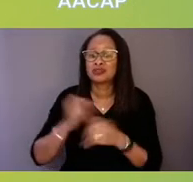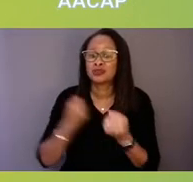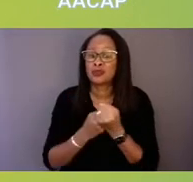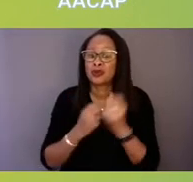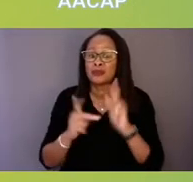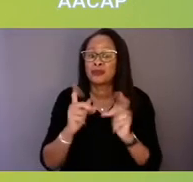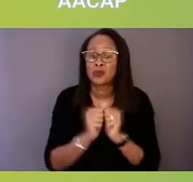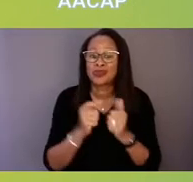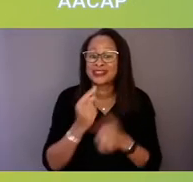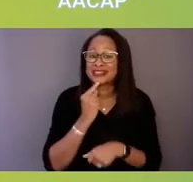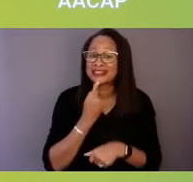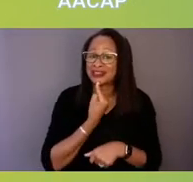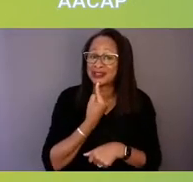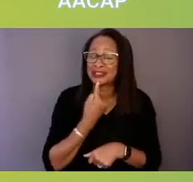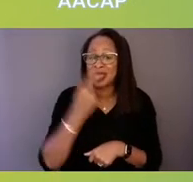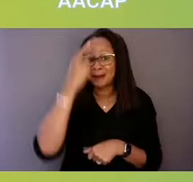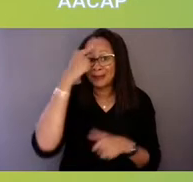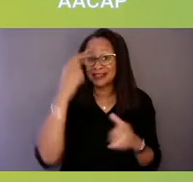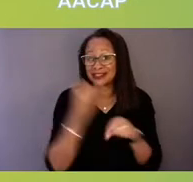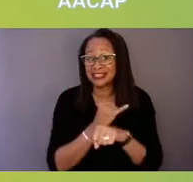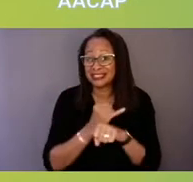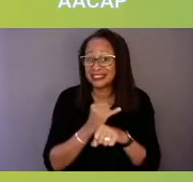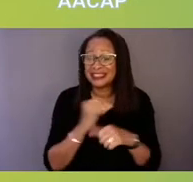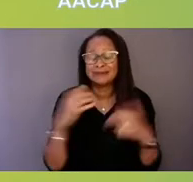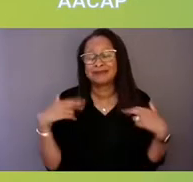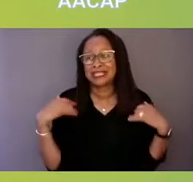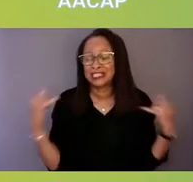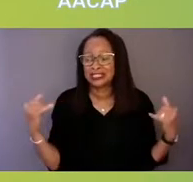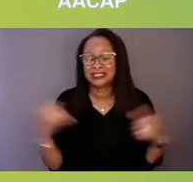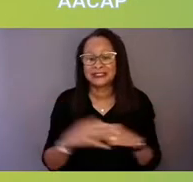but by increasing the prevention piece of this,